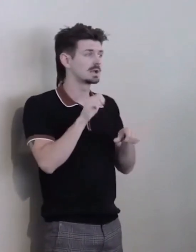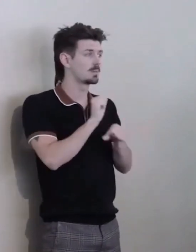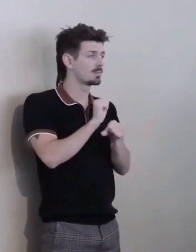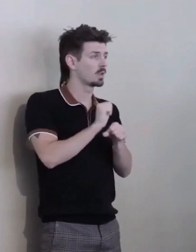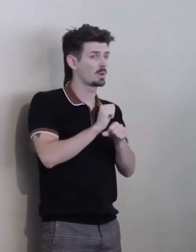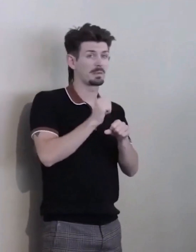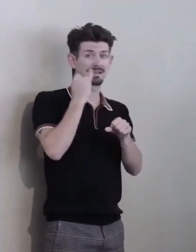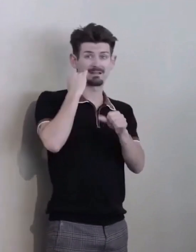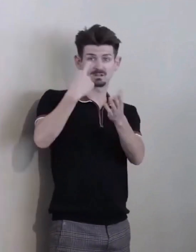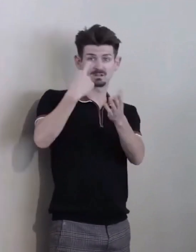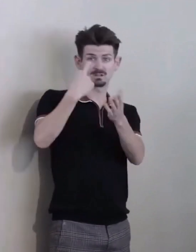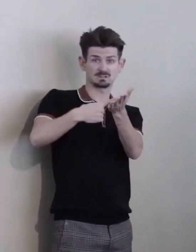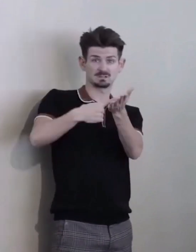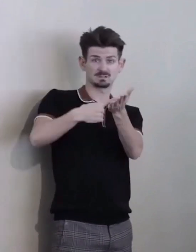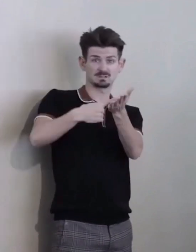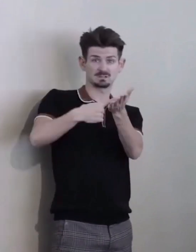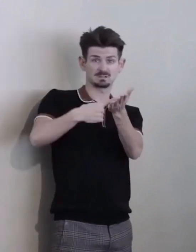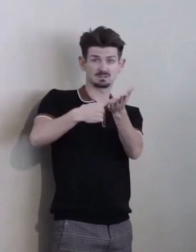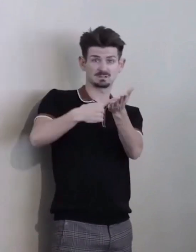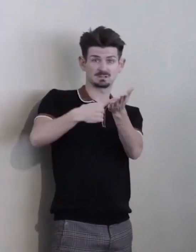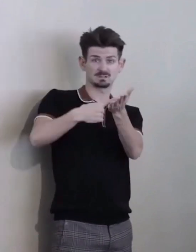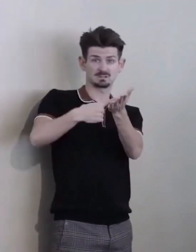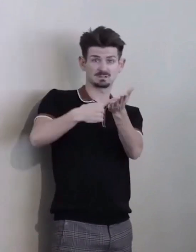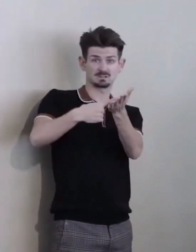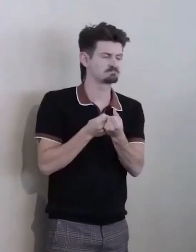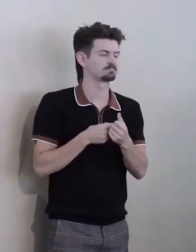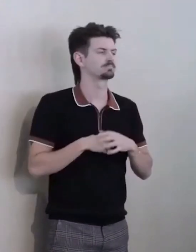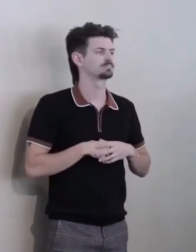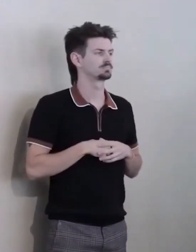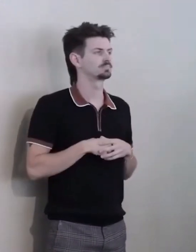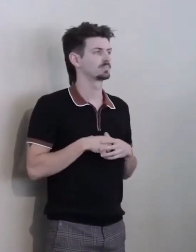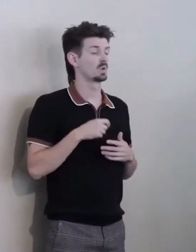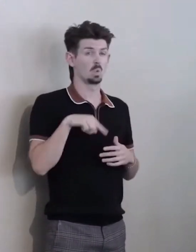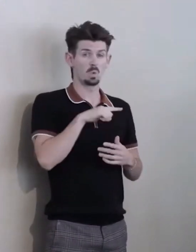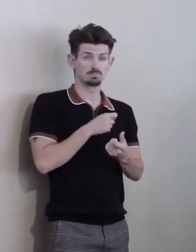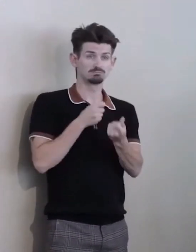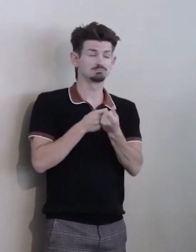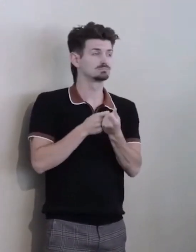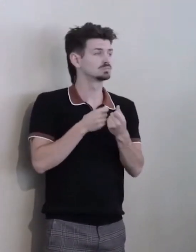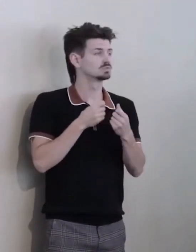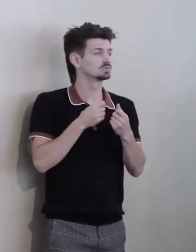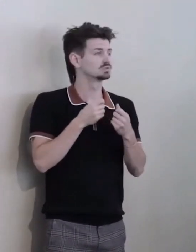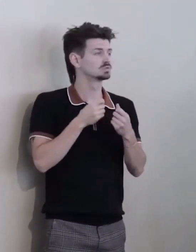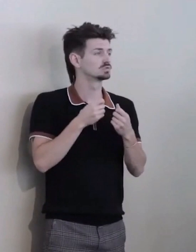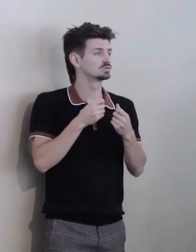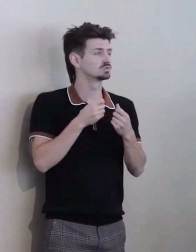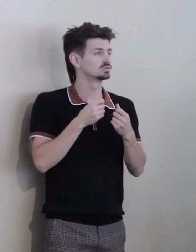We are at the table to solve problems and to help businesses and governments do their job.